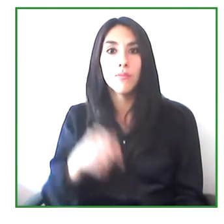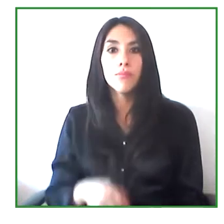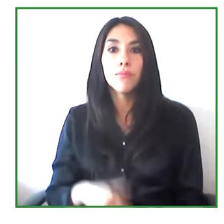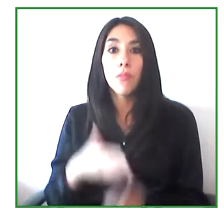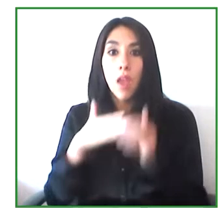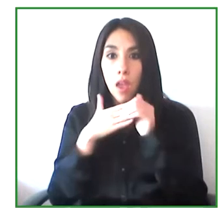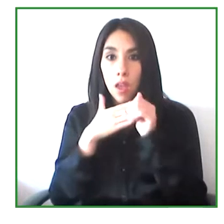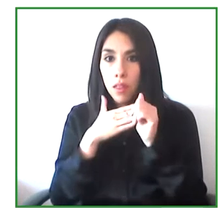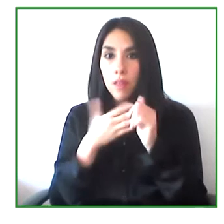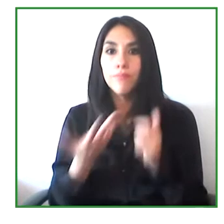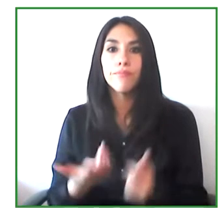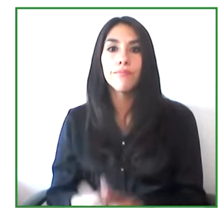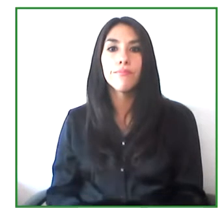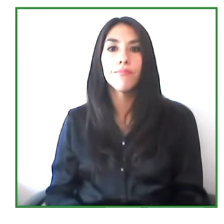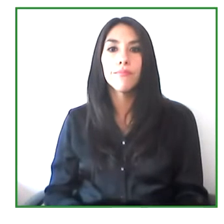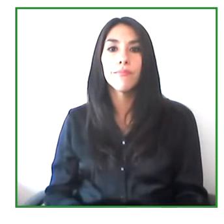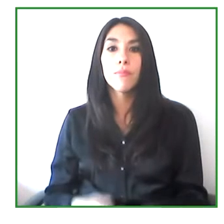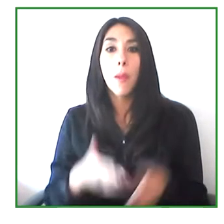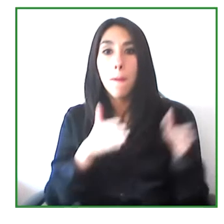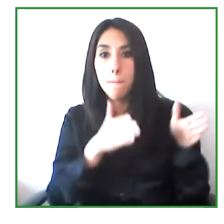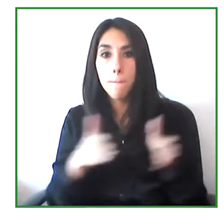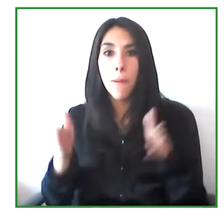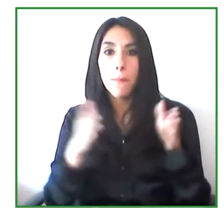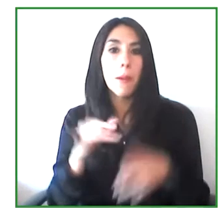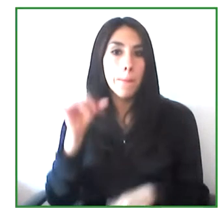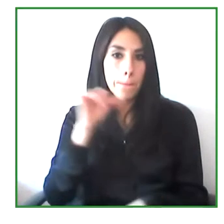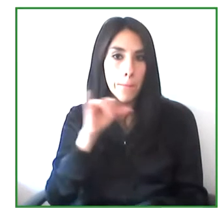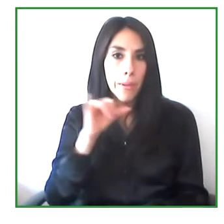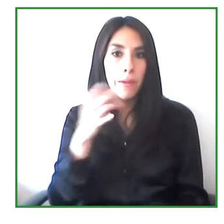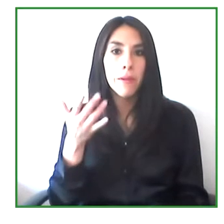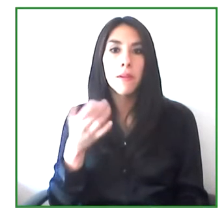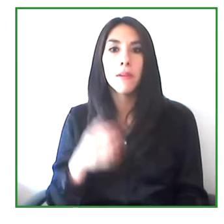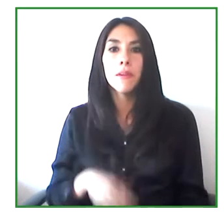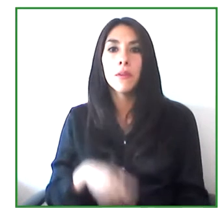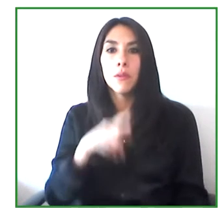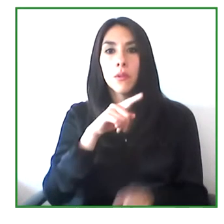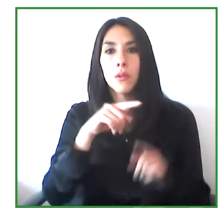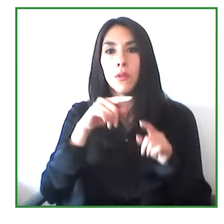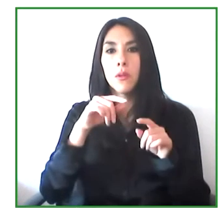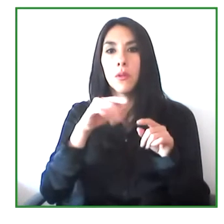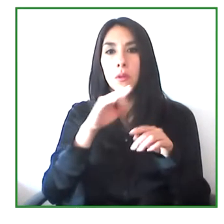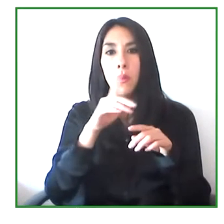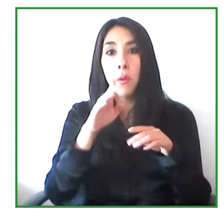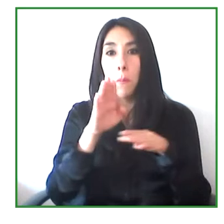in alliance with the Zero Project and financed by IDB Labs. It's an